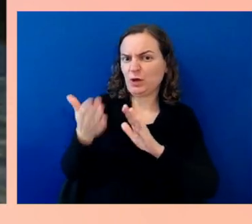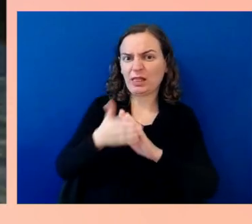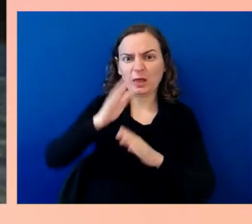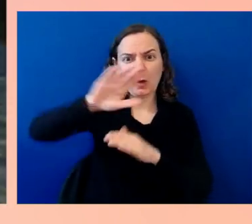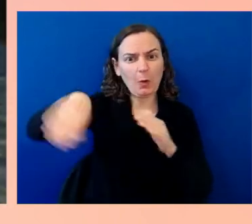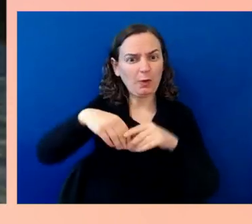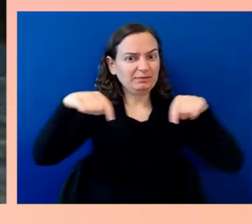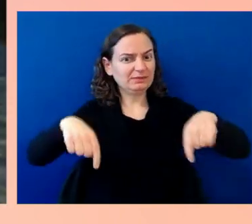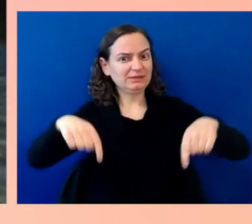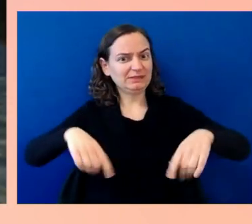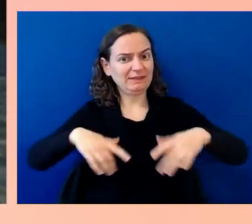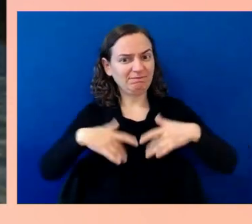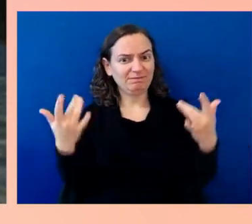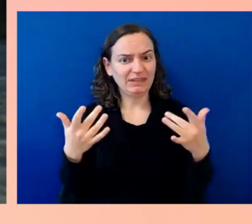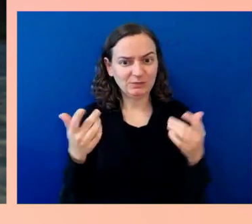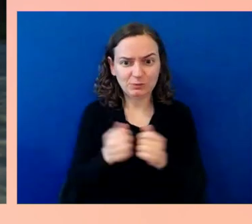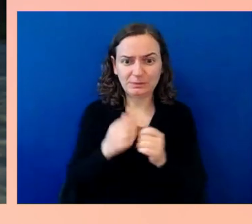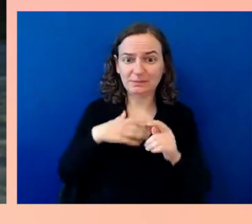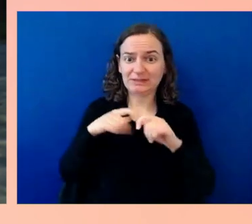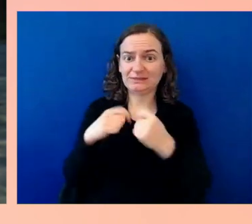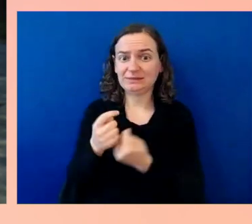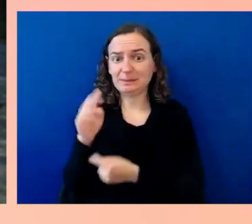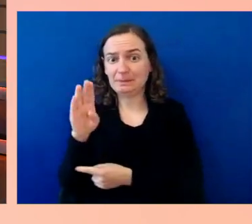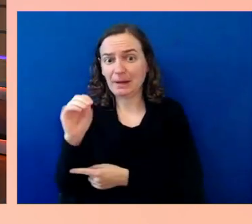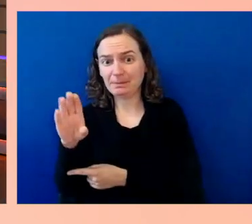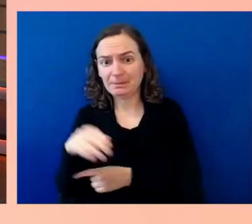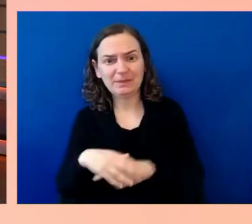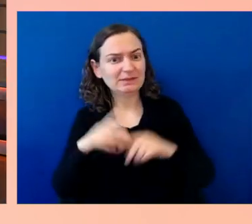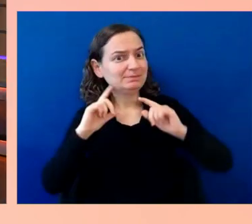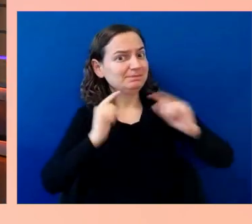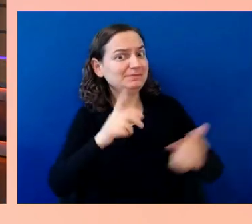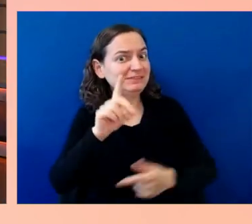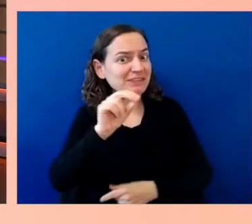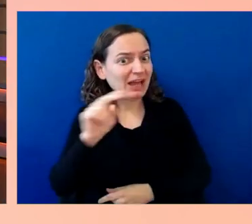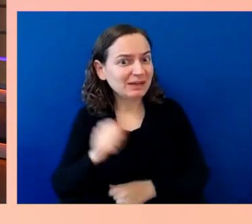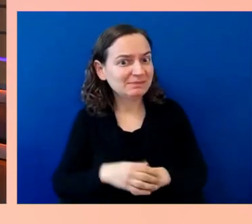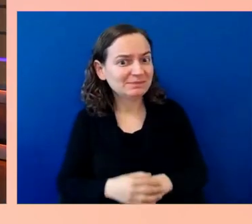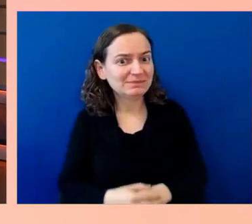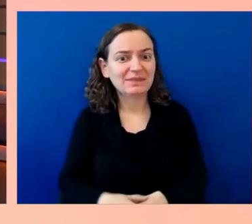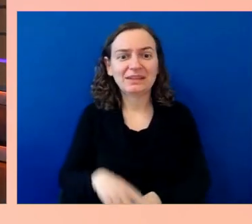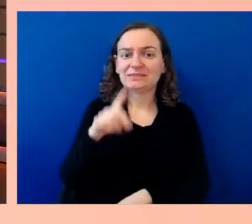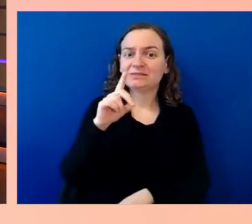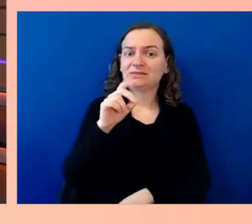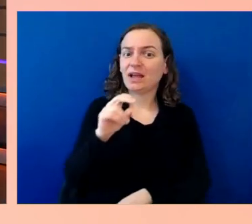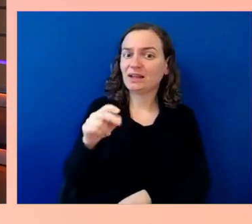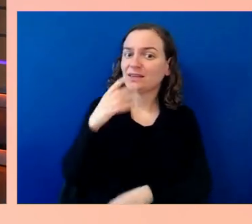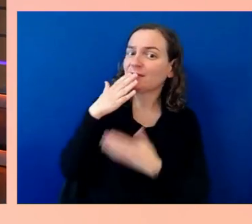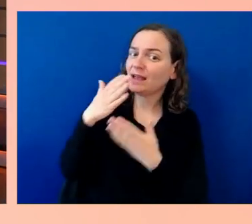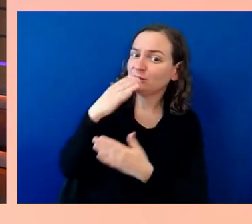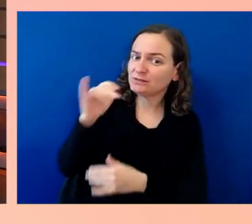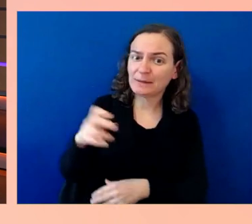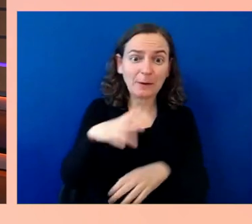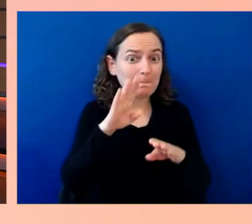Thank you, Jenny. Bob, thank you for letting me corral you for five minutes to have a fun chat.